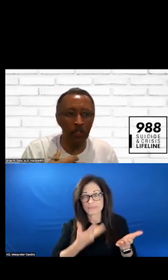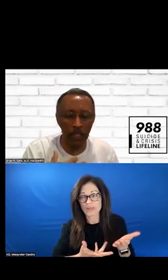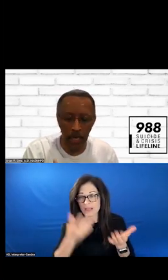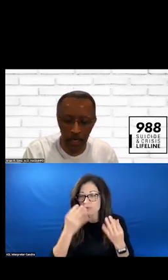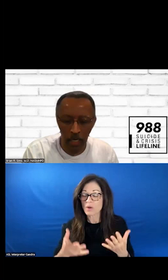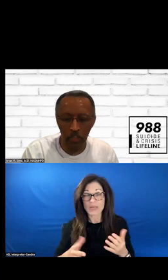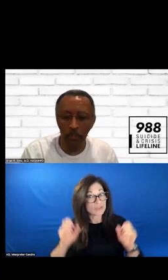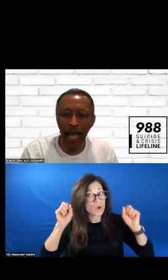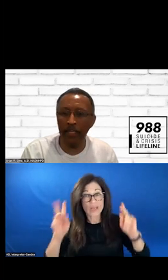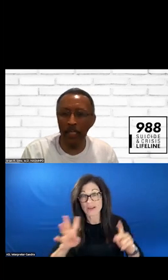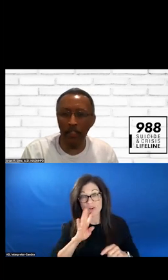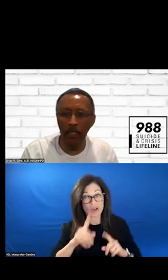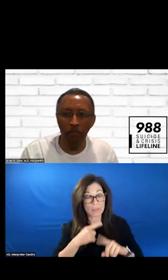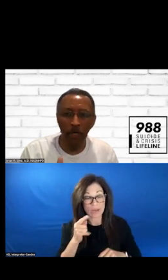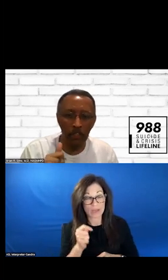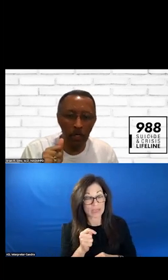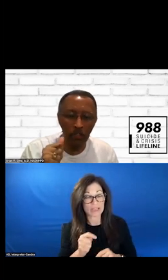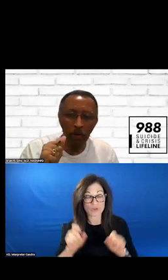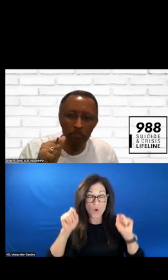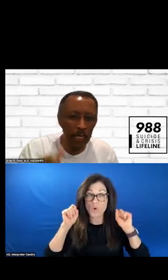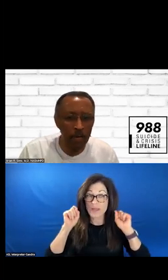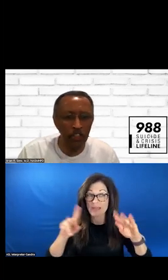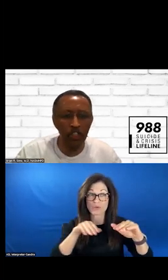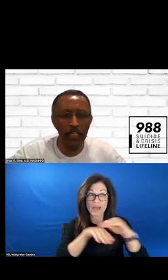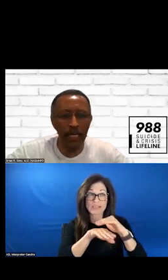IT IS OKAY TO ACCESS IT. IT IS ALSO A BIG MESSAGE TO